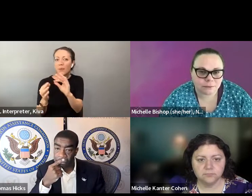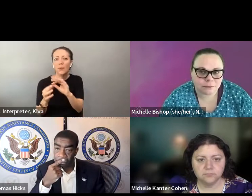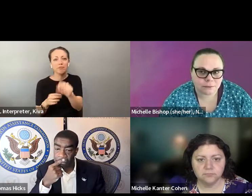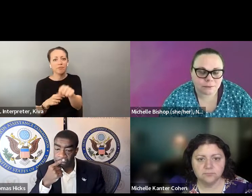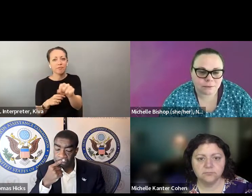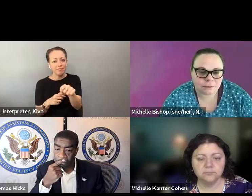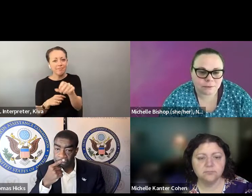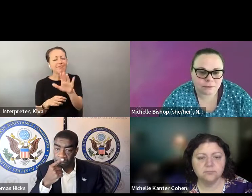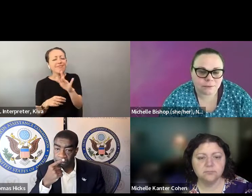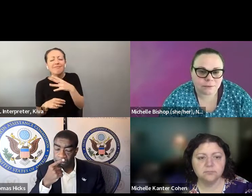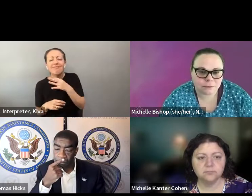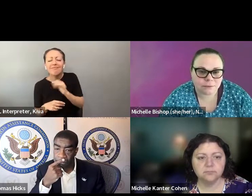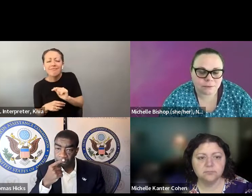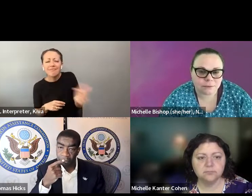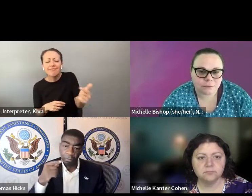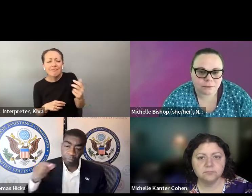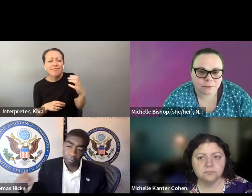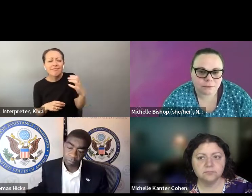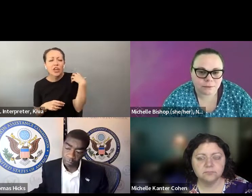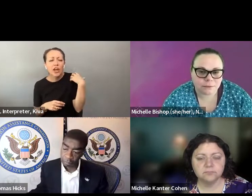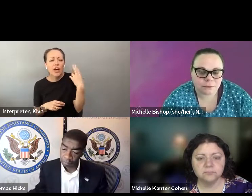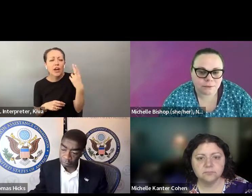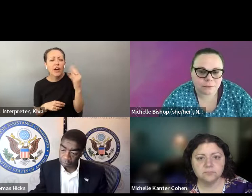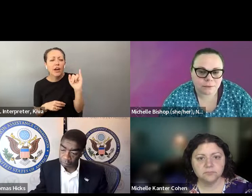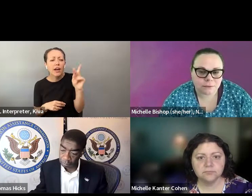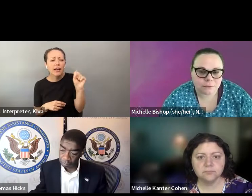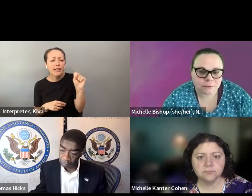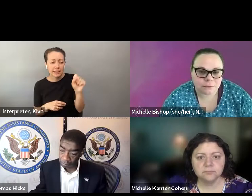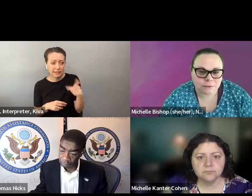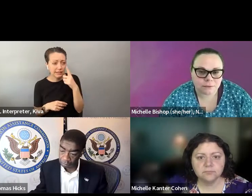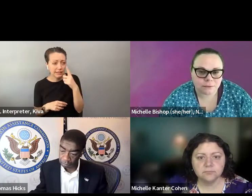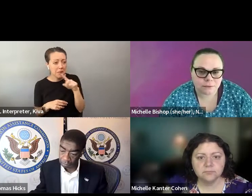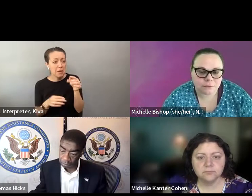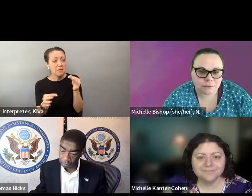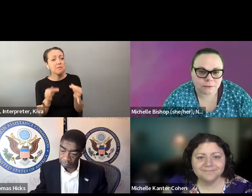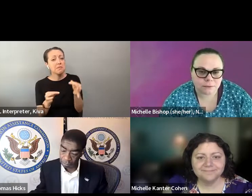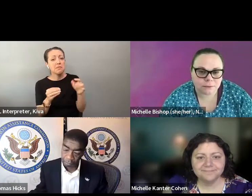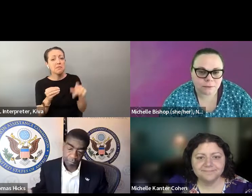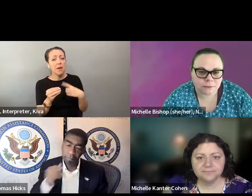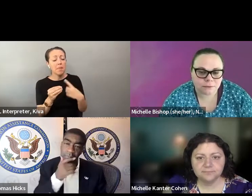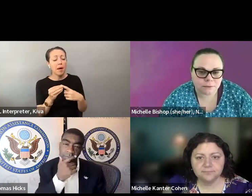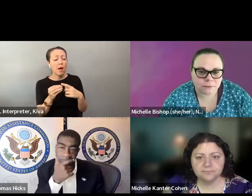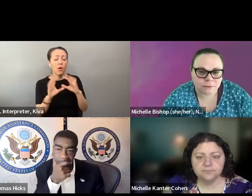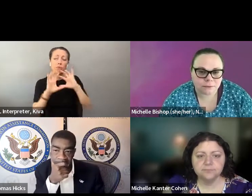disabilities. » Caitlyn: Thank you for that be. You kind of touch on this over time, but I wanted to